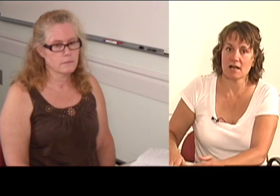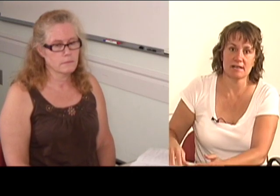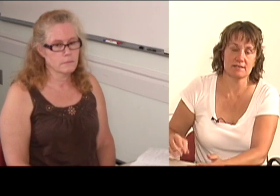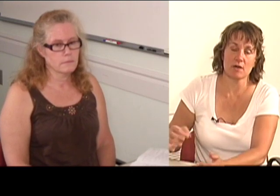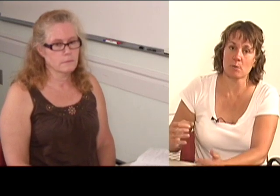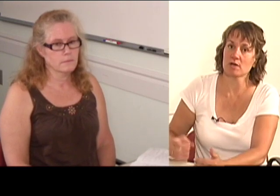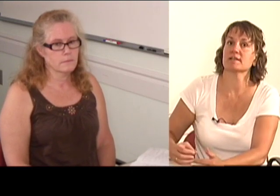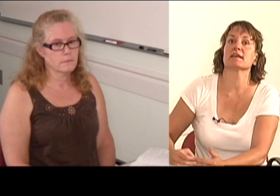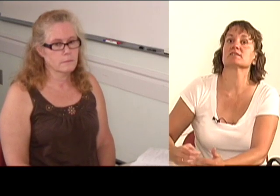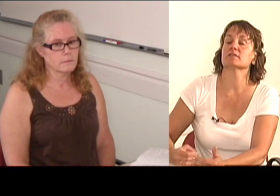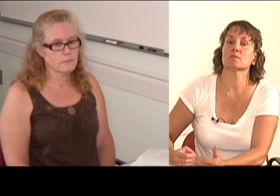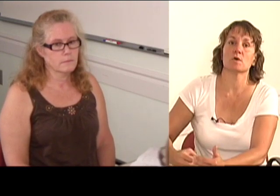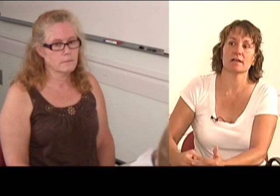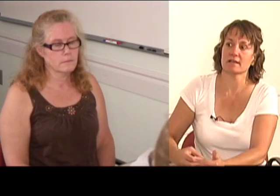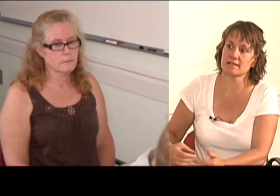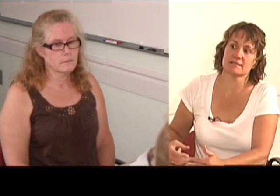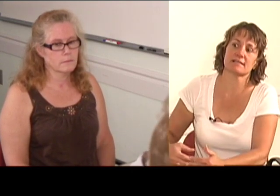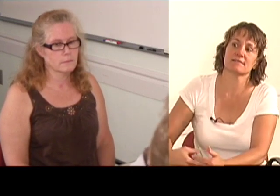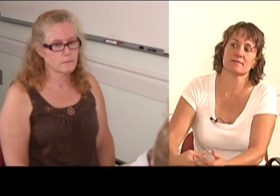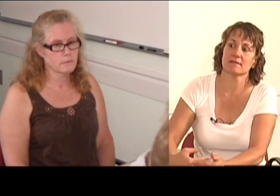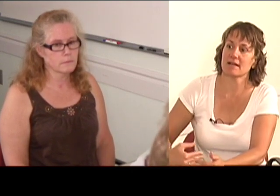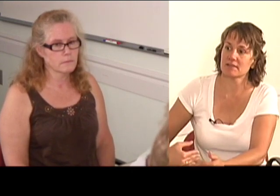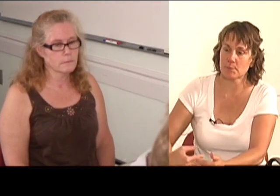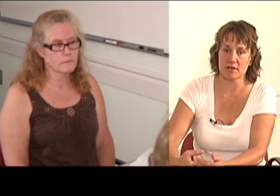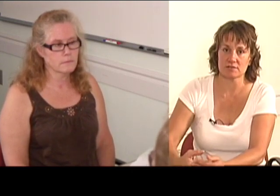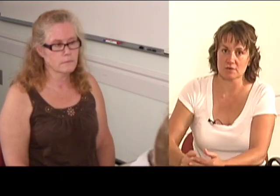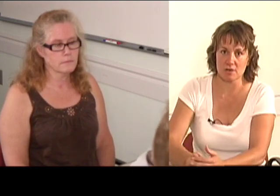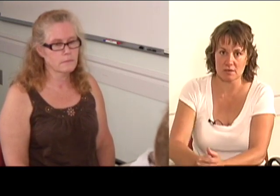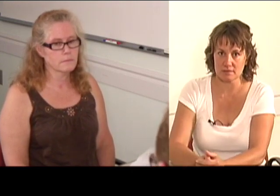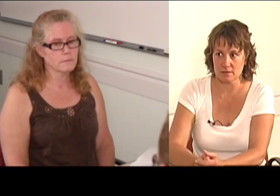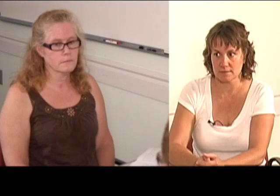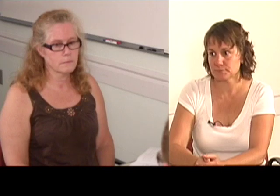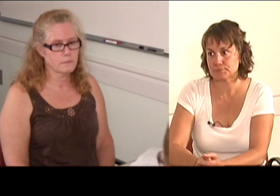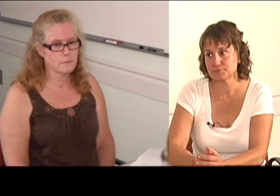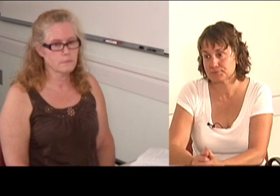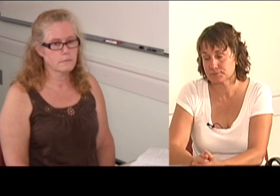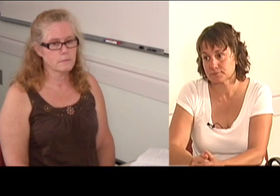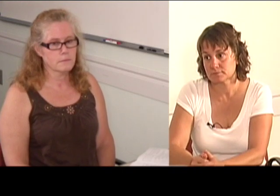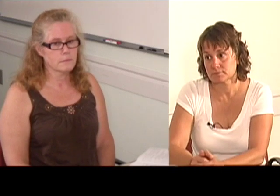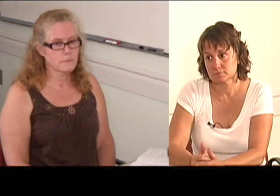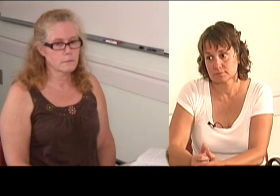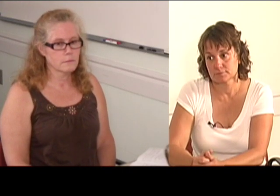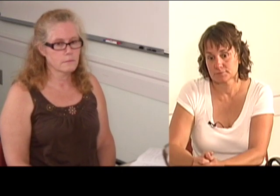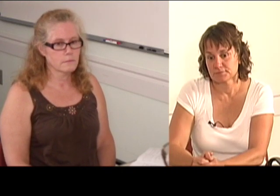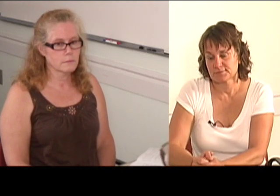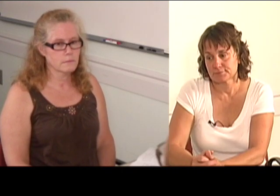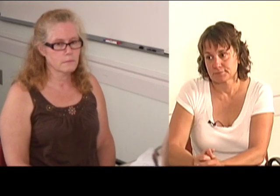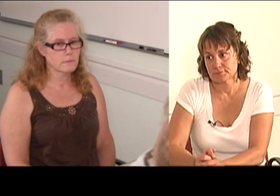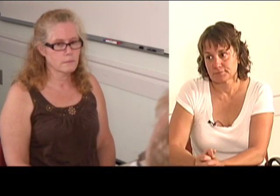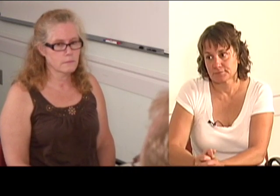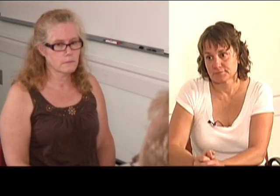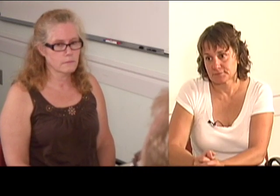I work next to the one and I just had the pressure all the time.